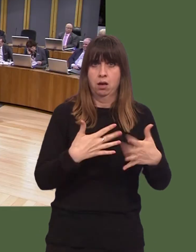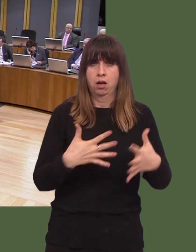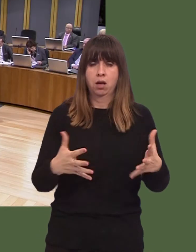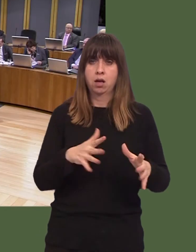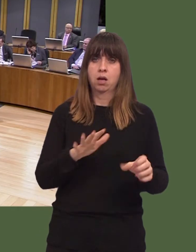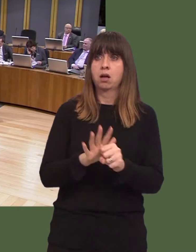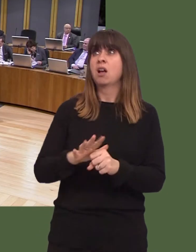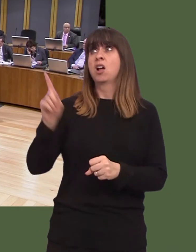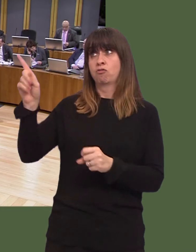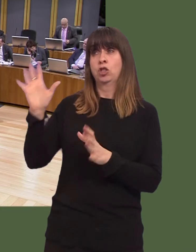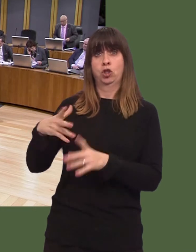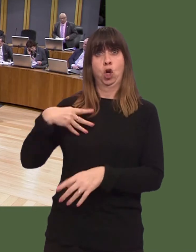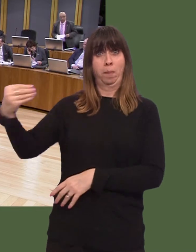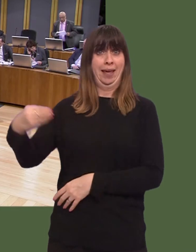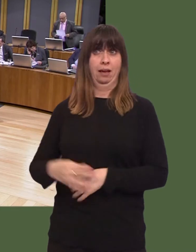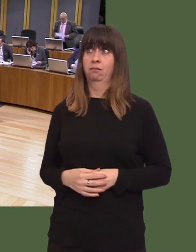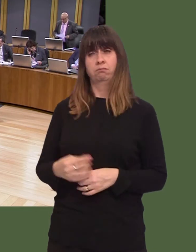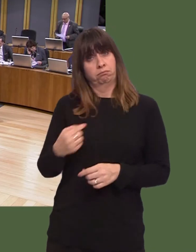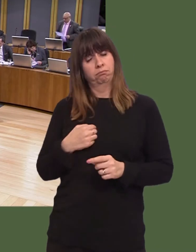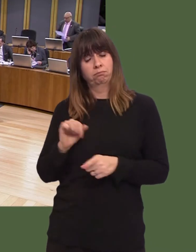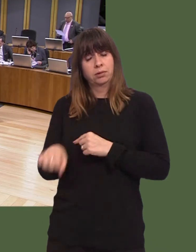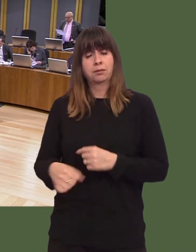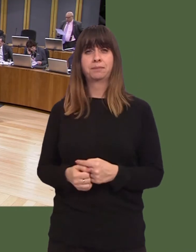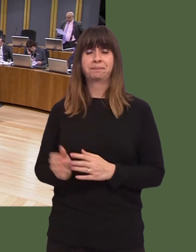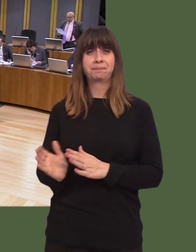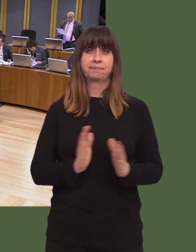Mohammad Asghar: 6.